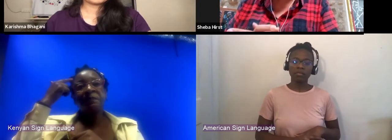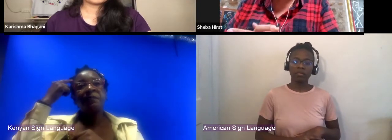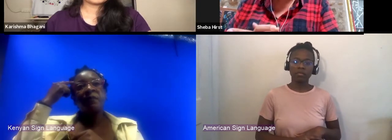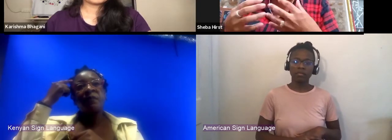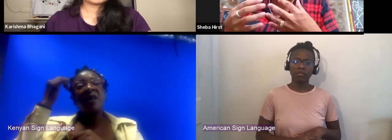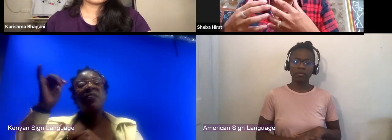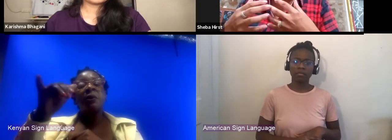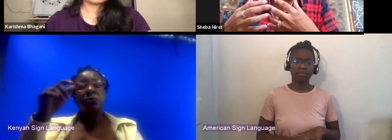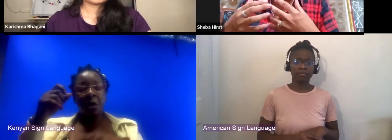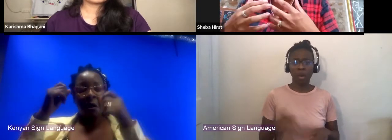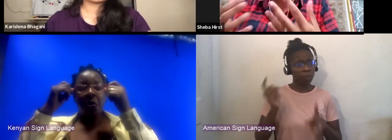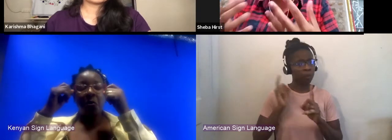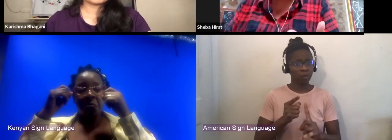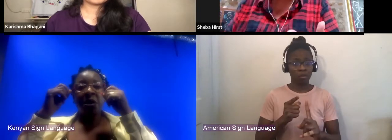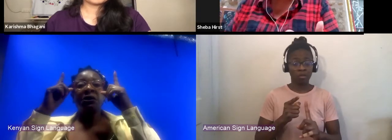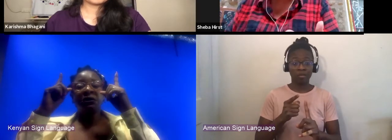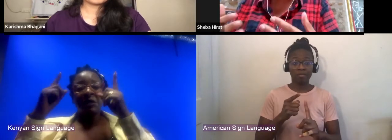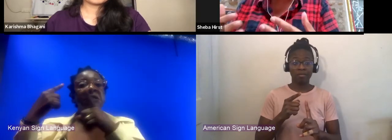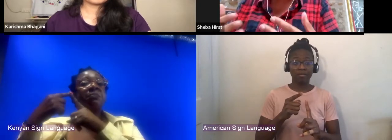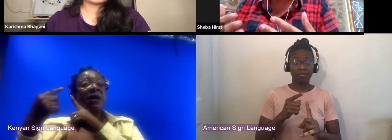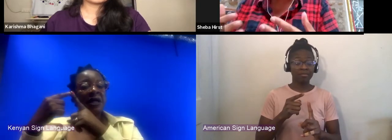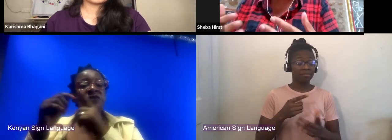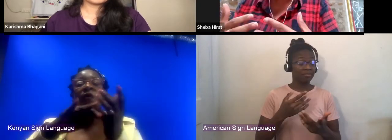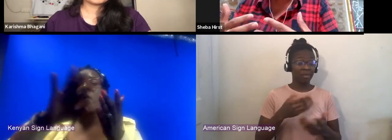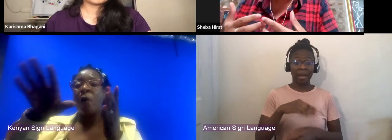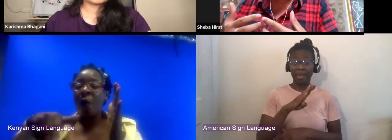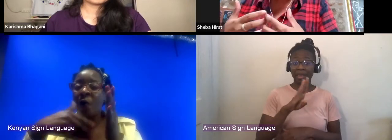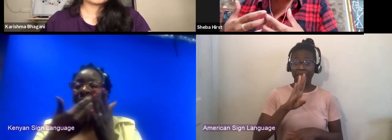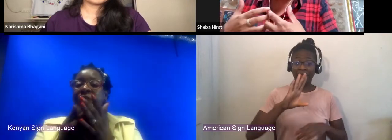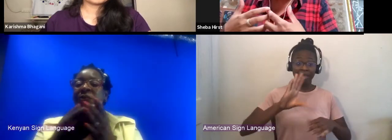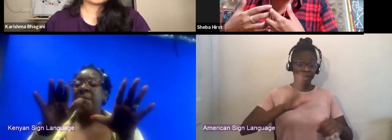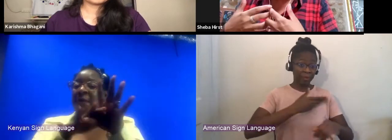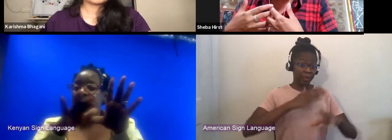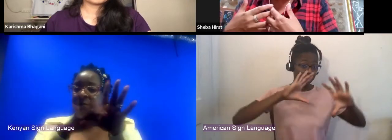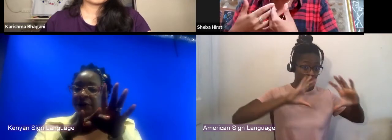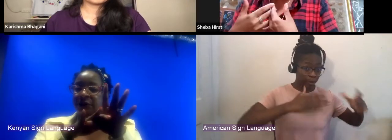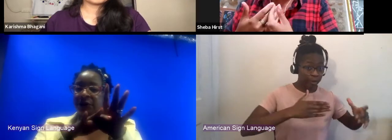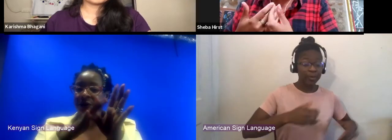for all the band members and the cast members who, well